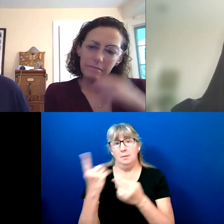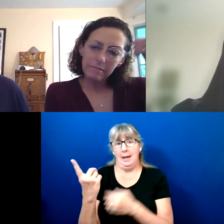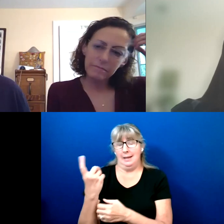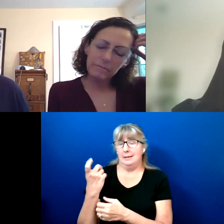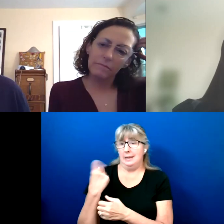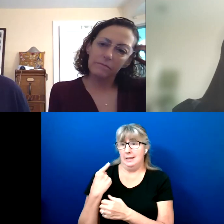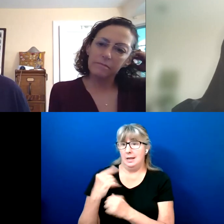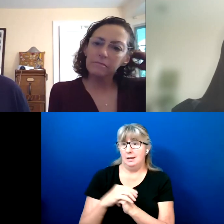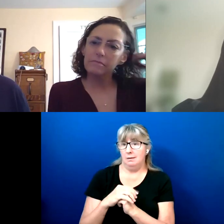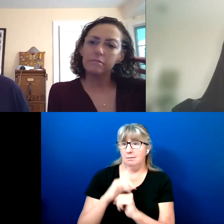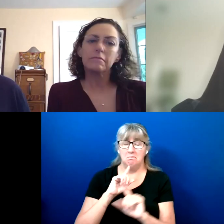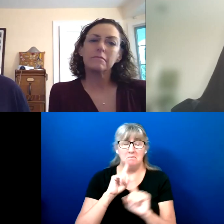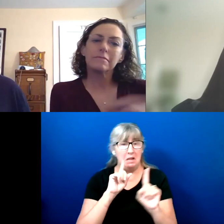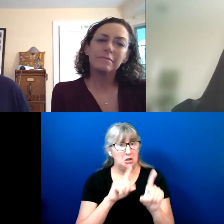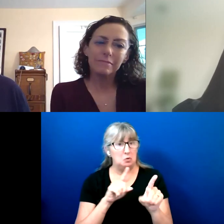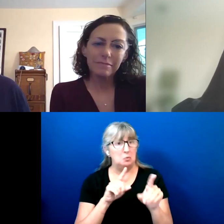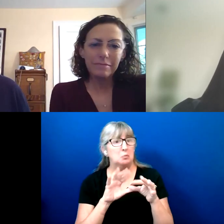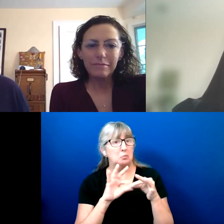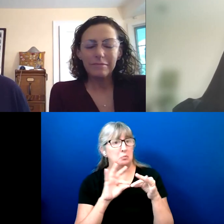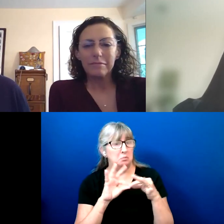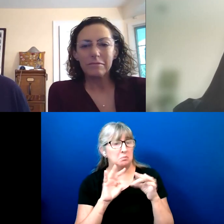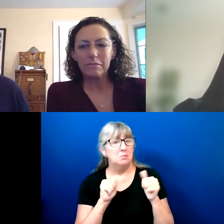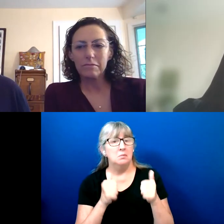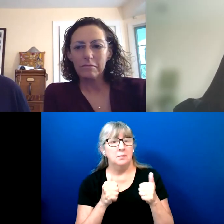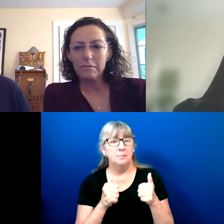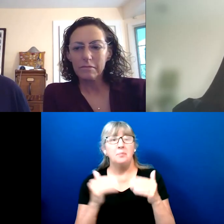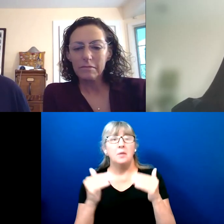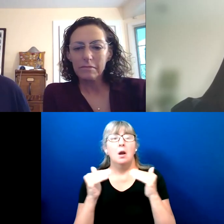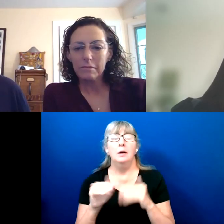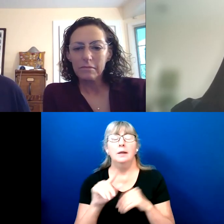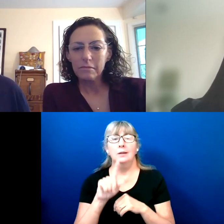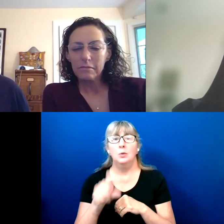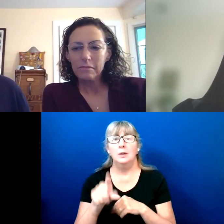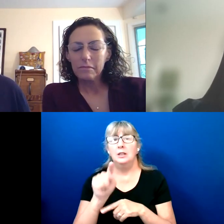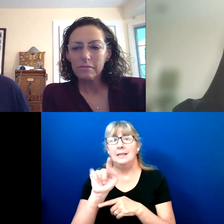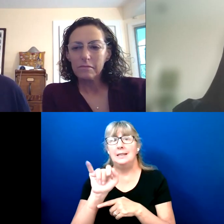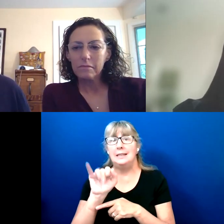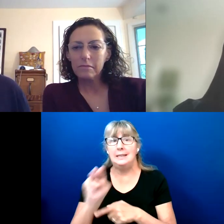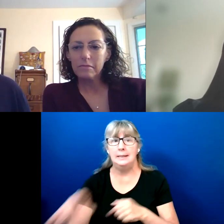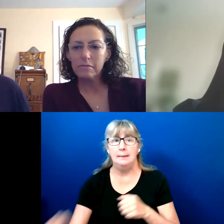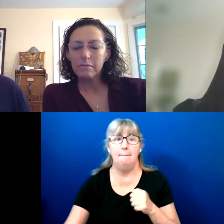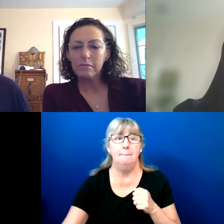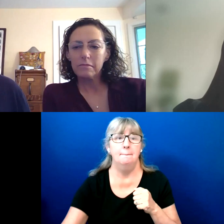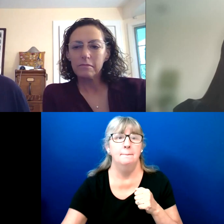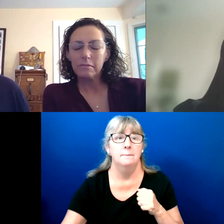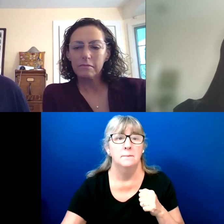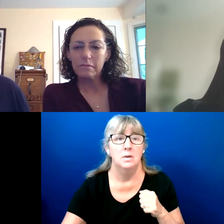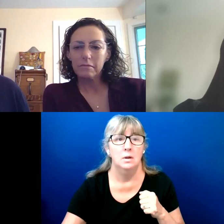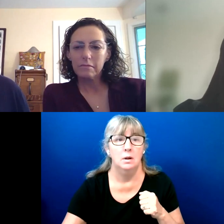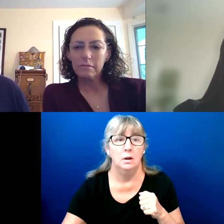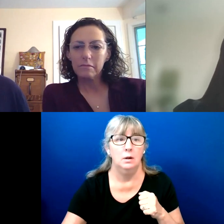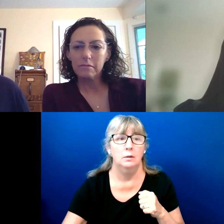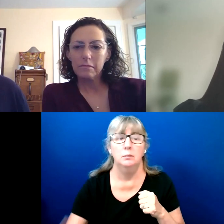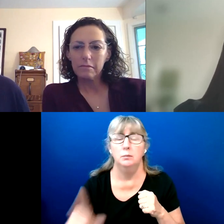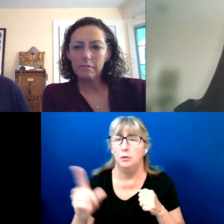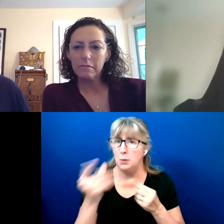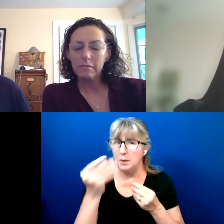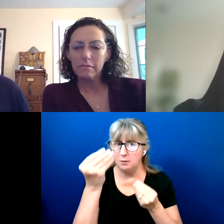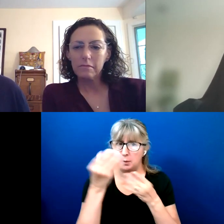The next question that I wanted to ask is from Tim. Do you have a breakdown of your data by language?